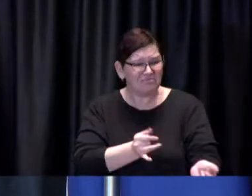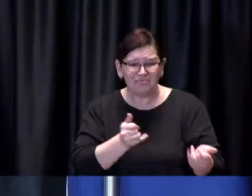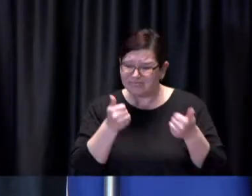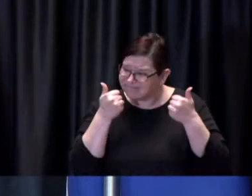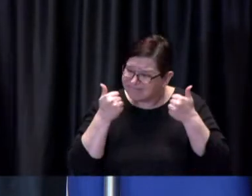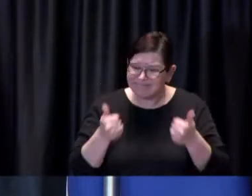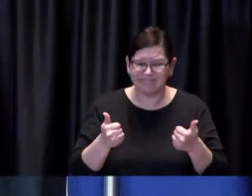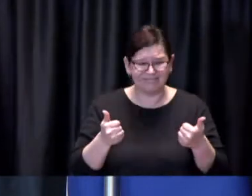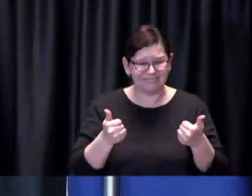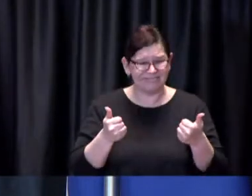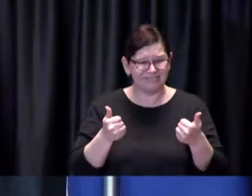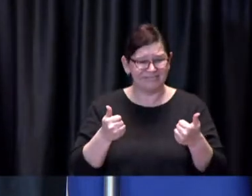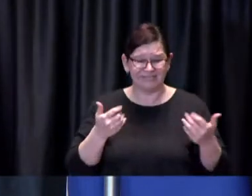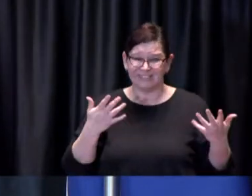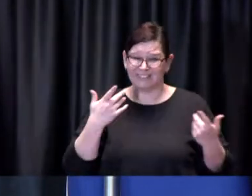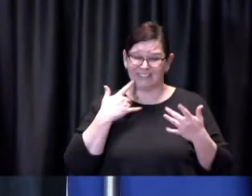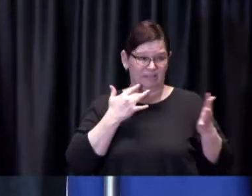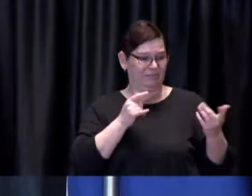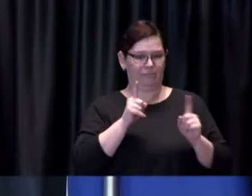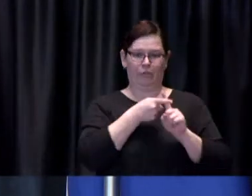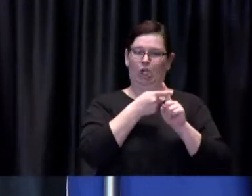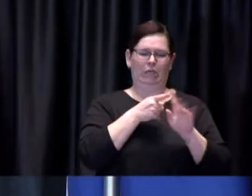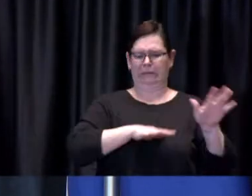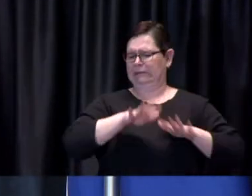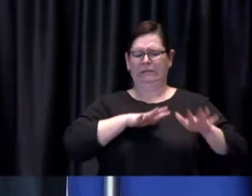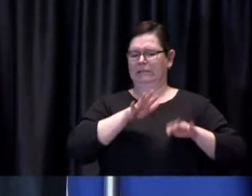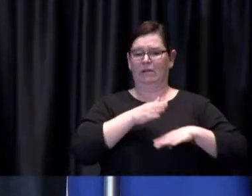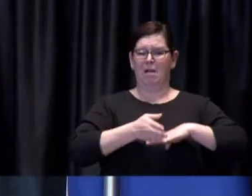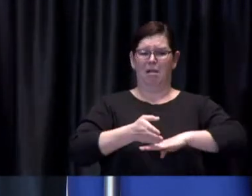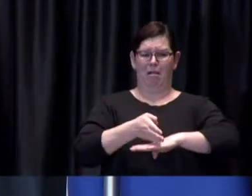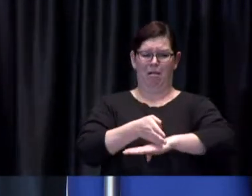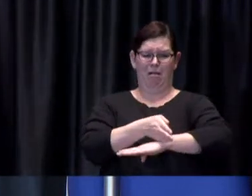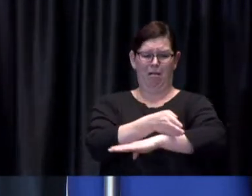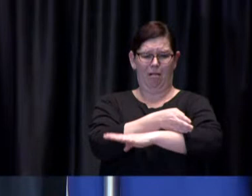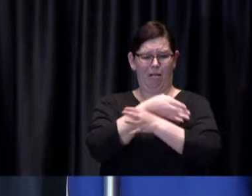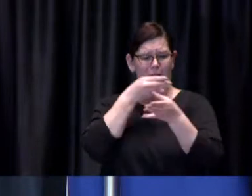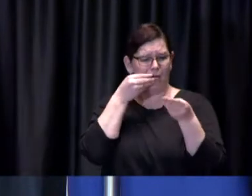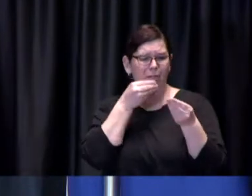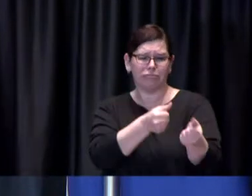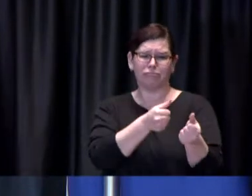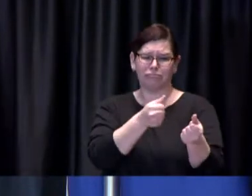even though it is already very highly uh spoken of when we speak to clients who've been through.